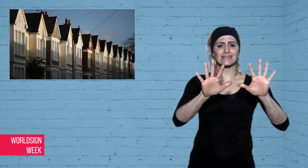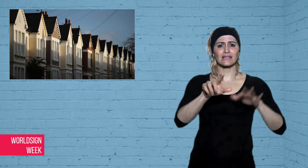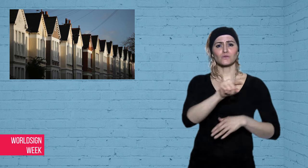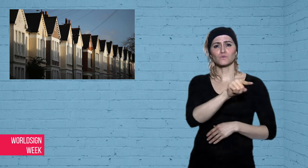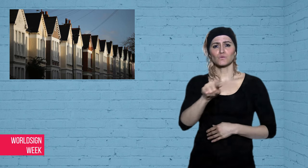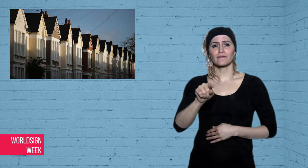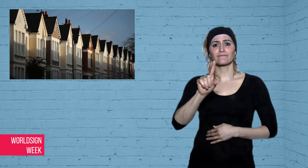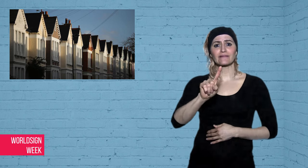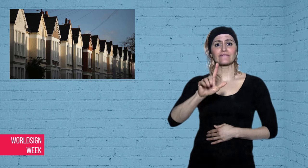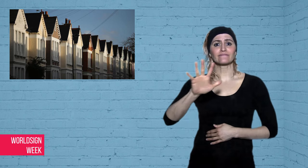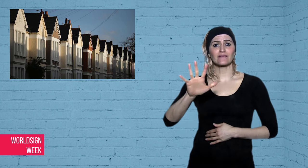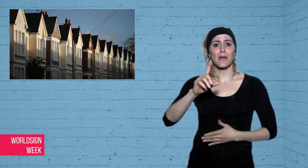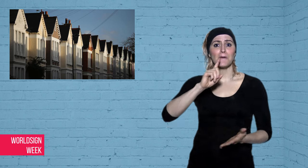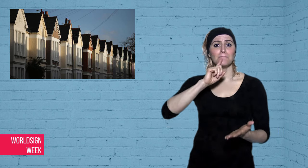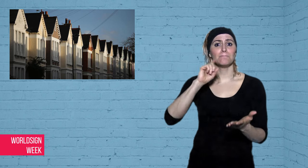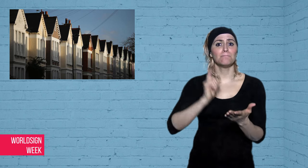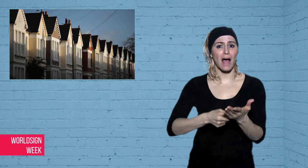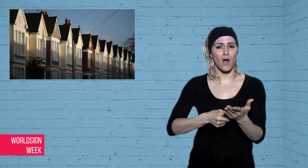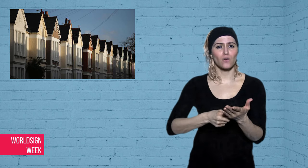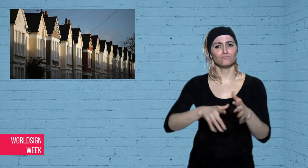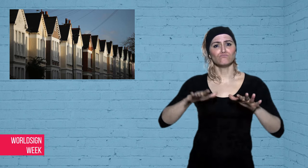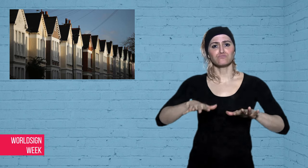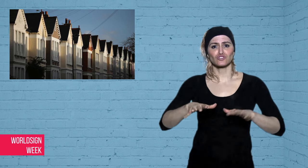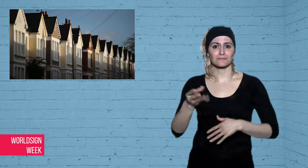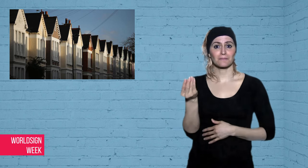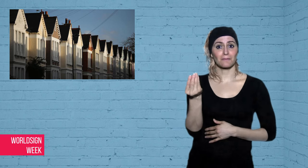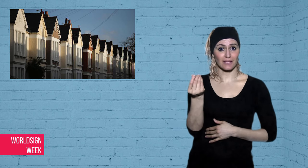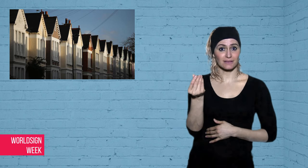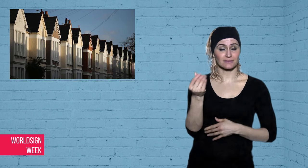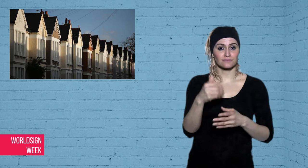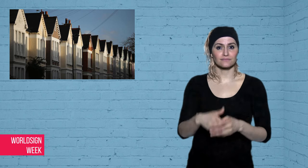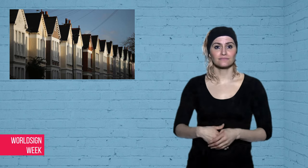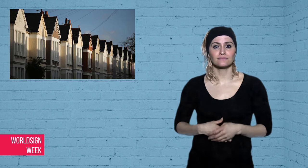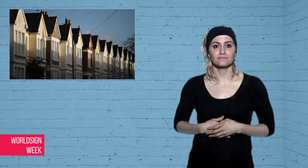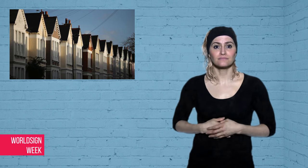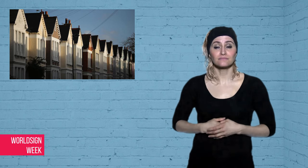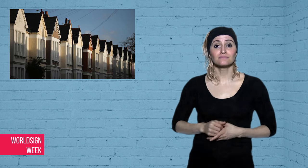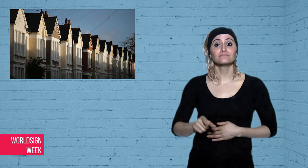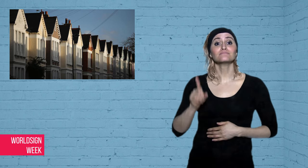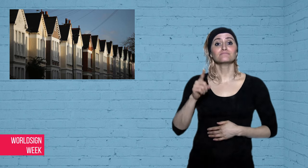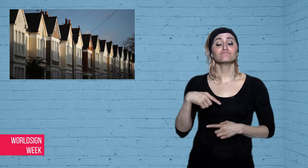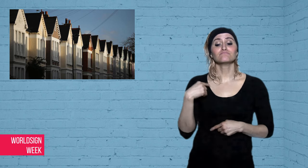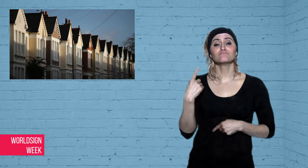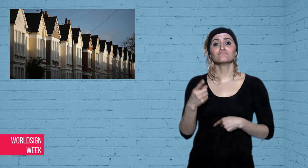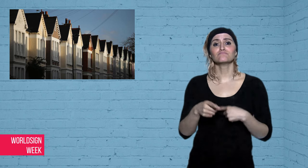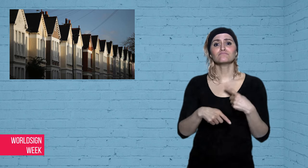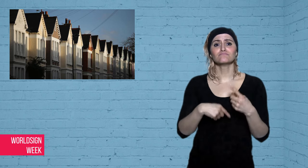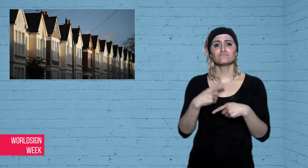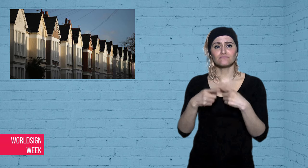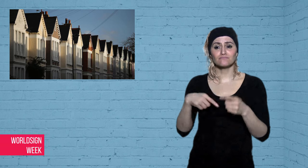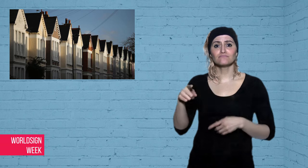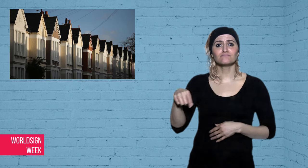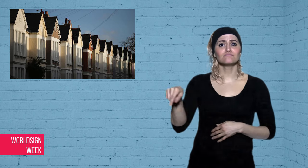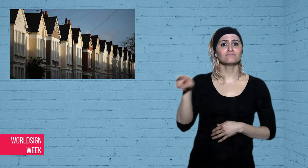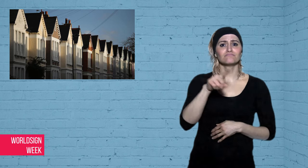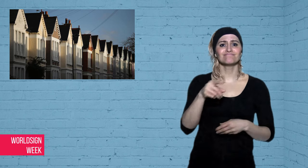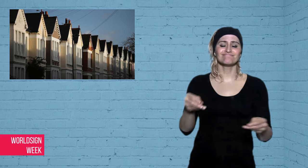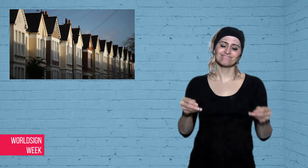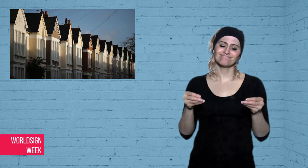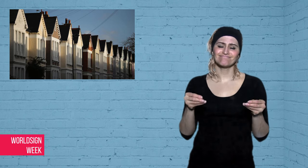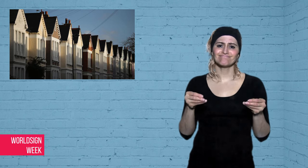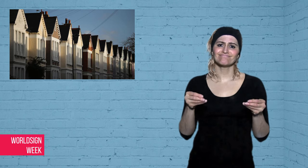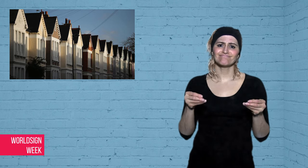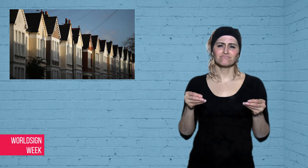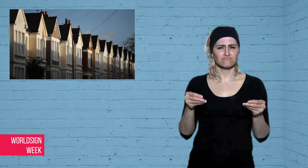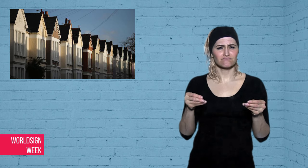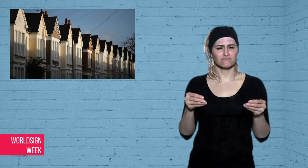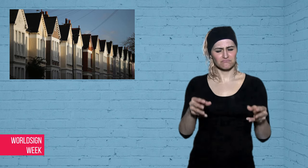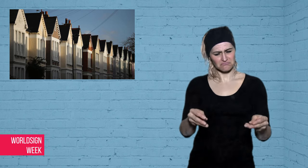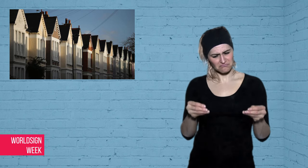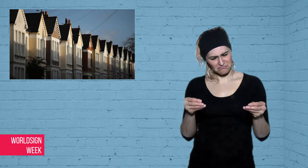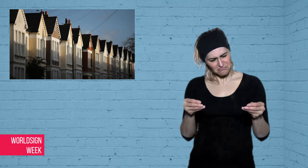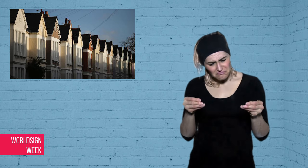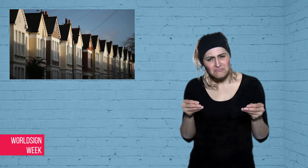they realized their pictures were not